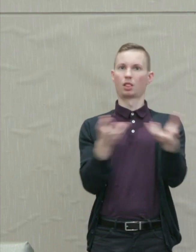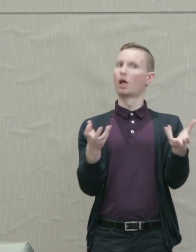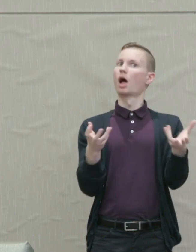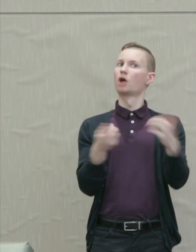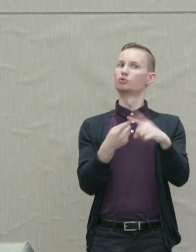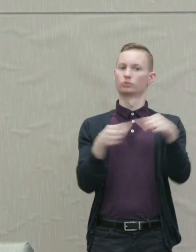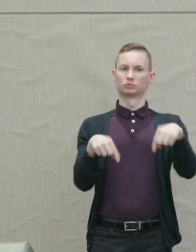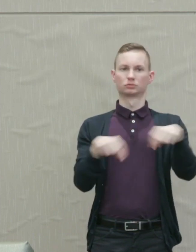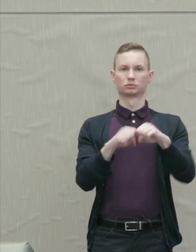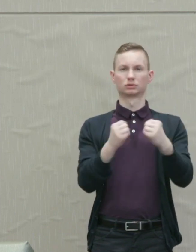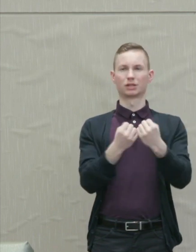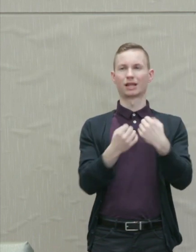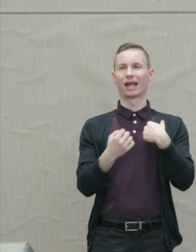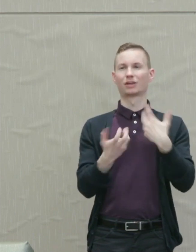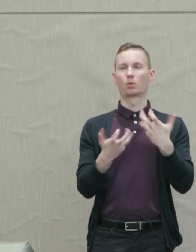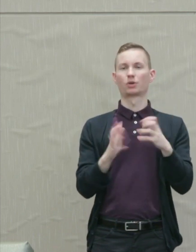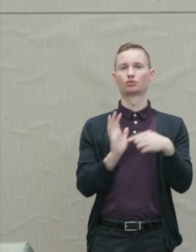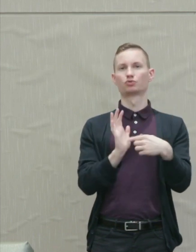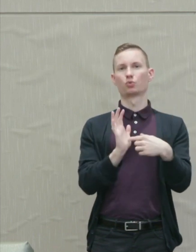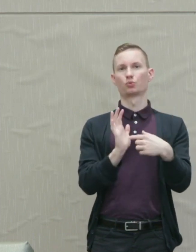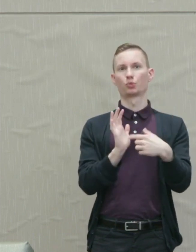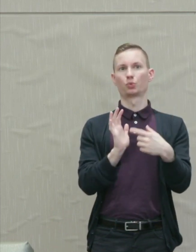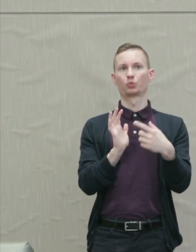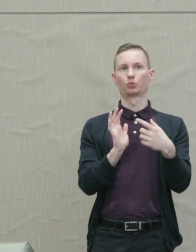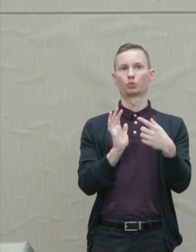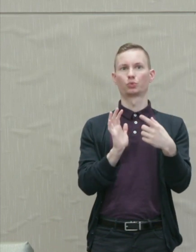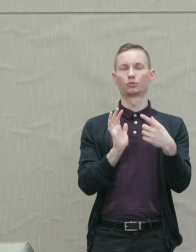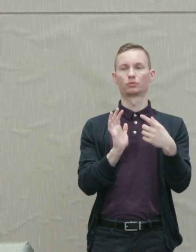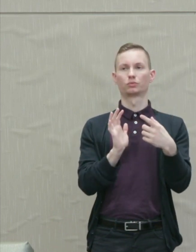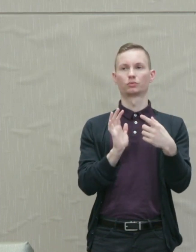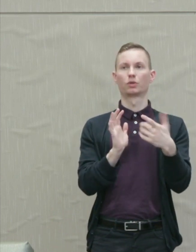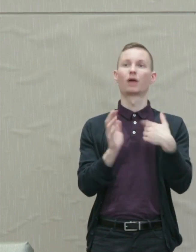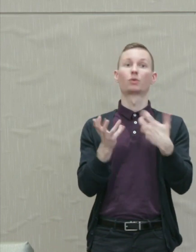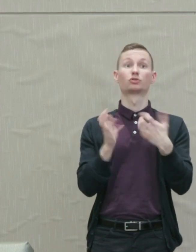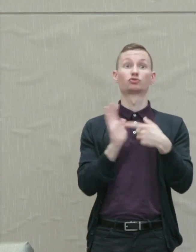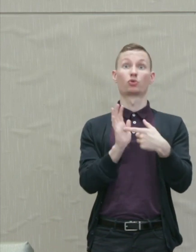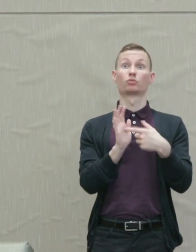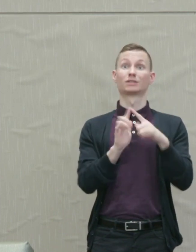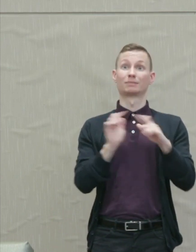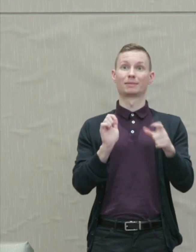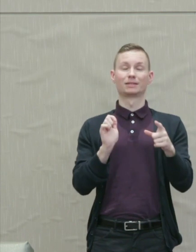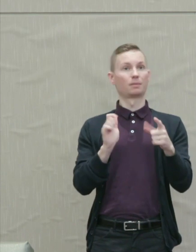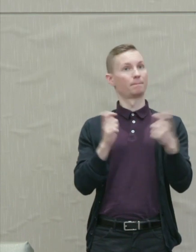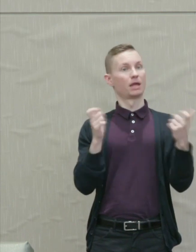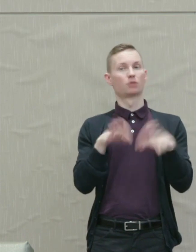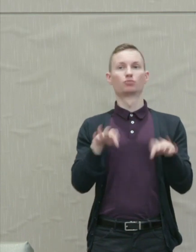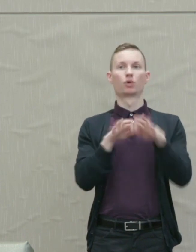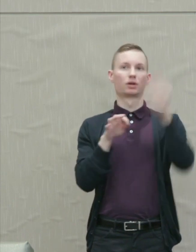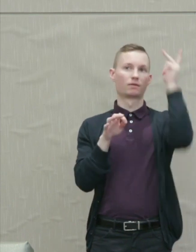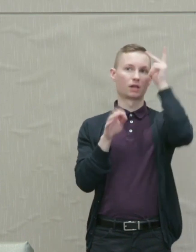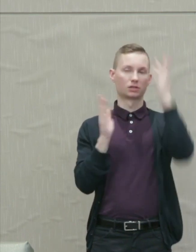But I want to show you that he was also a major philosopher and thinker about these issues.